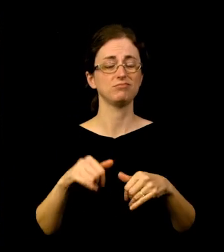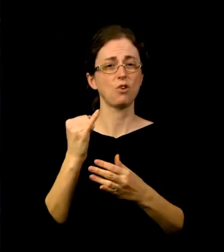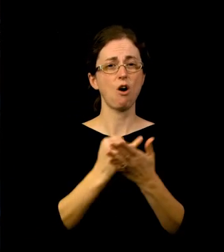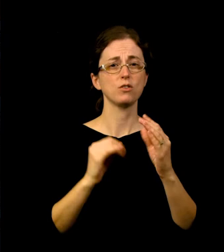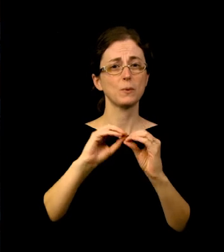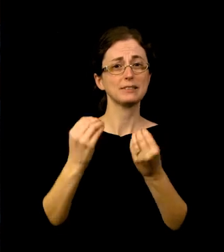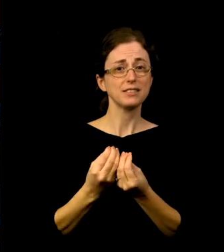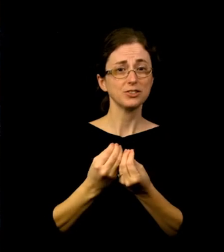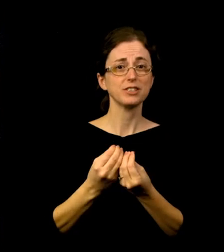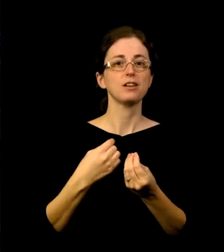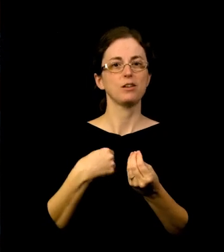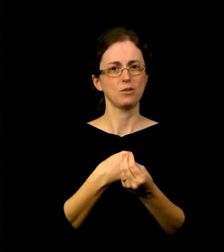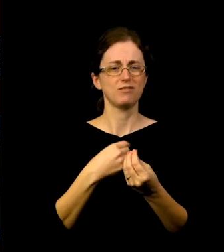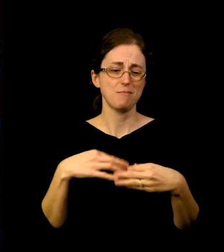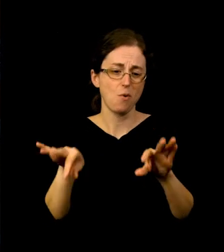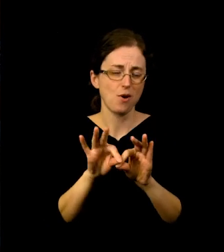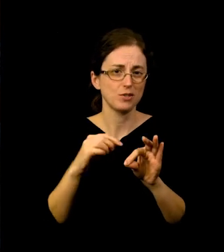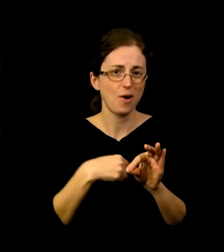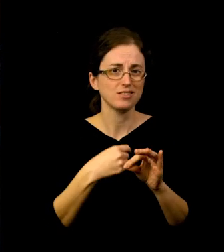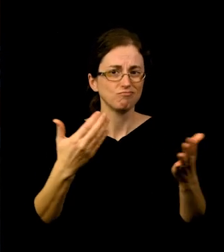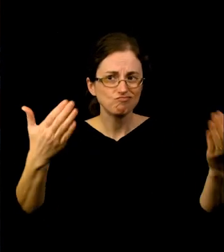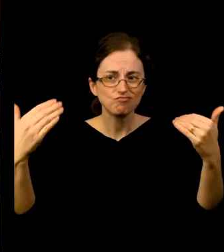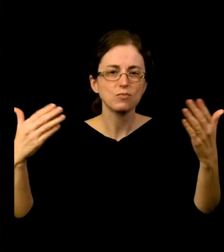to welcome conversations about equity and racial justice issues.